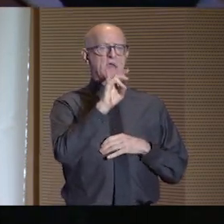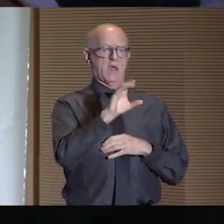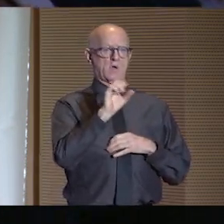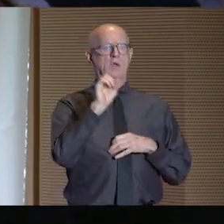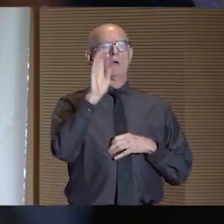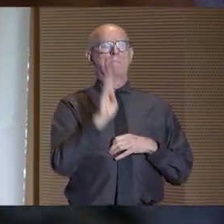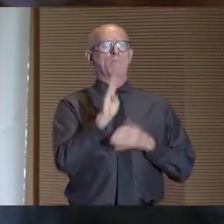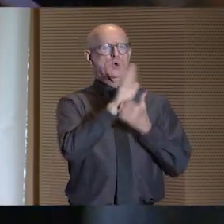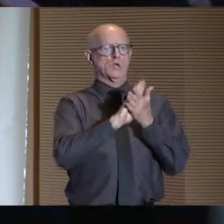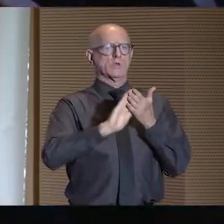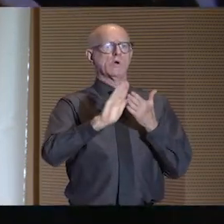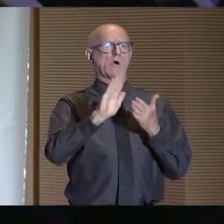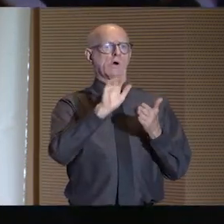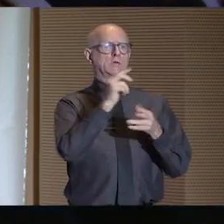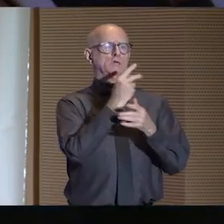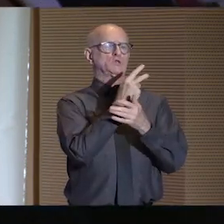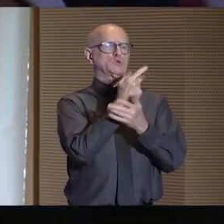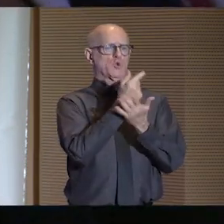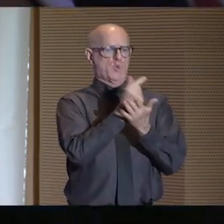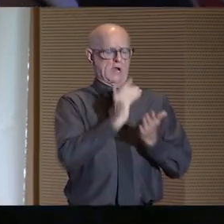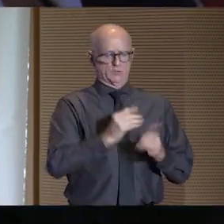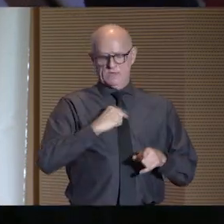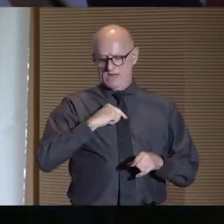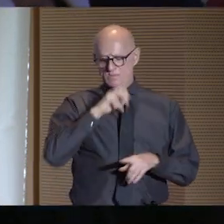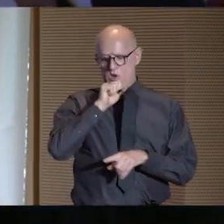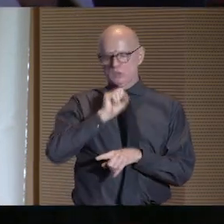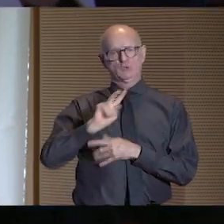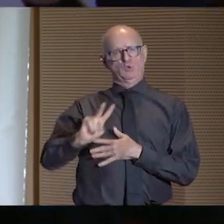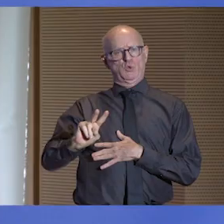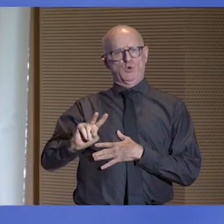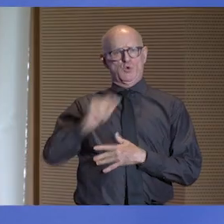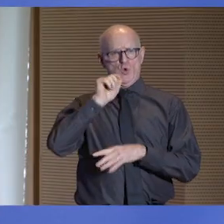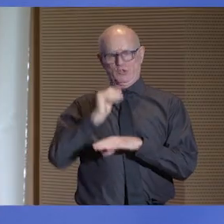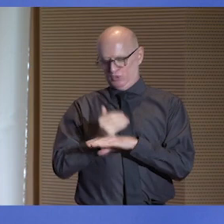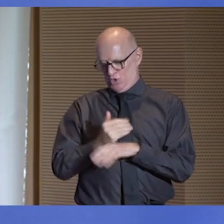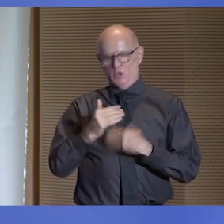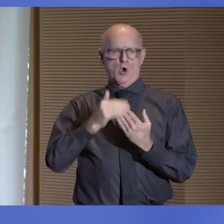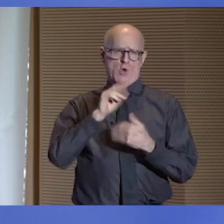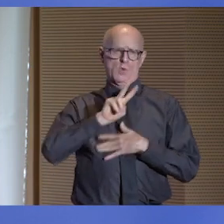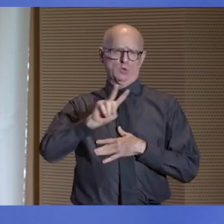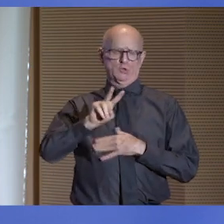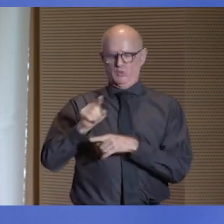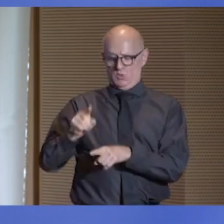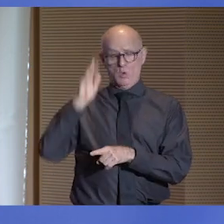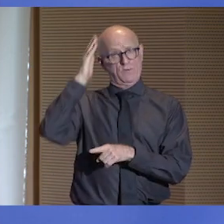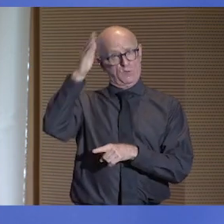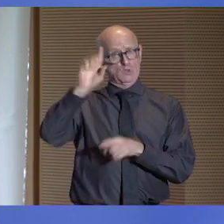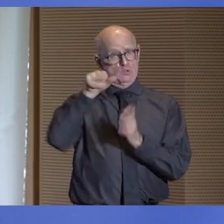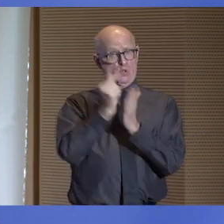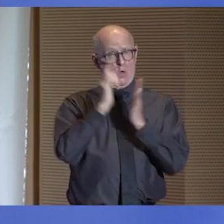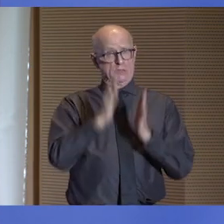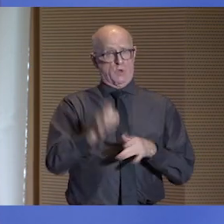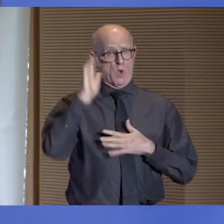and my almost two-year daughter, Jasmine, a future CUNY graduate.